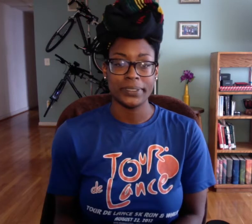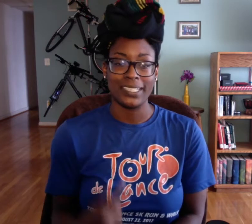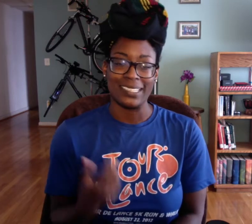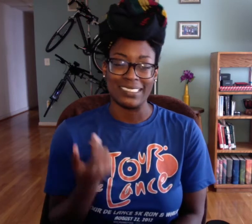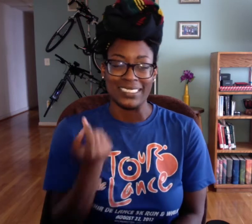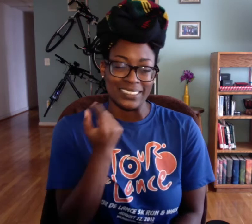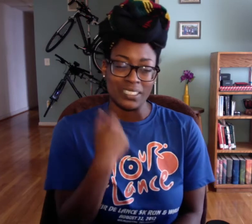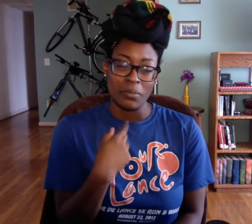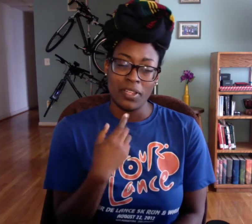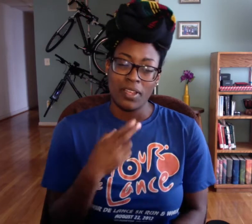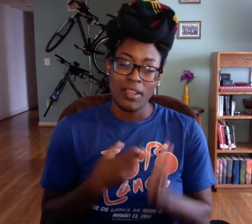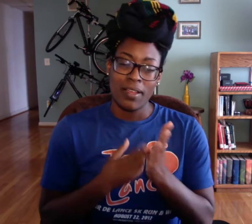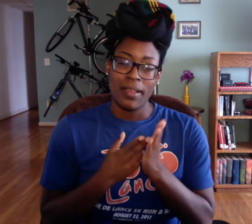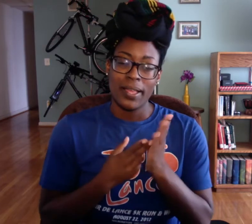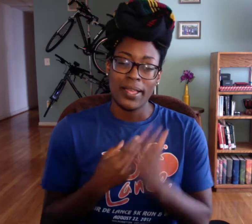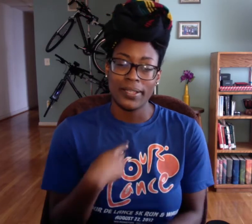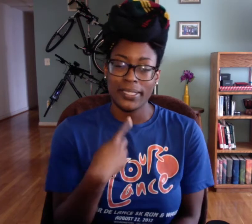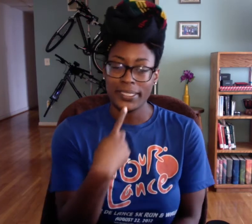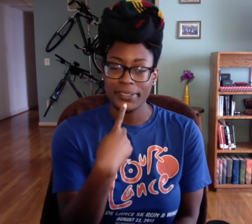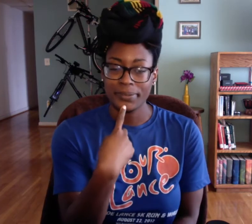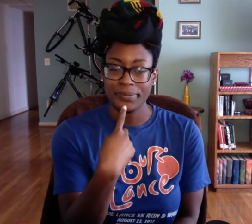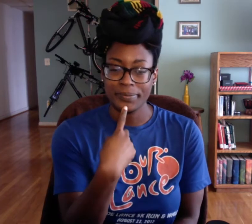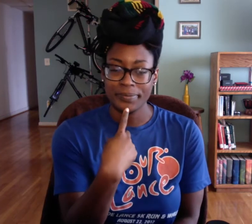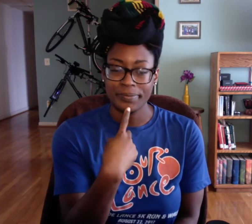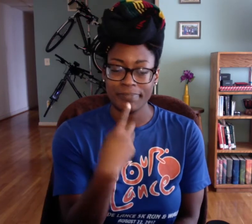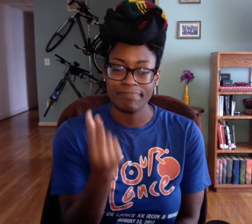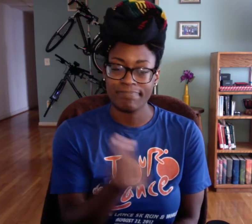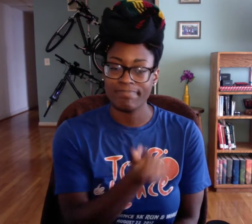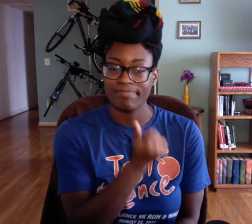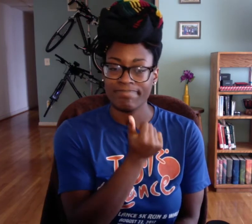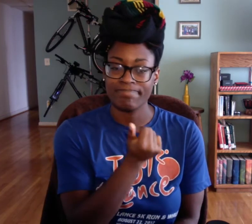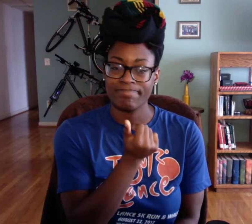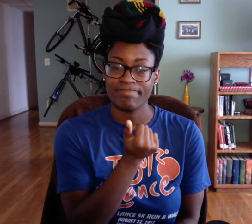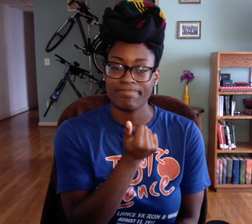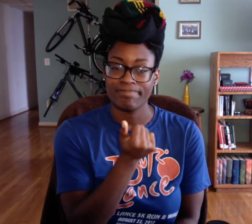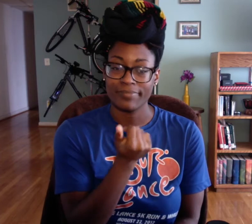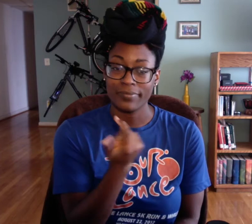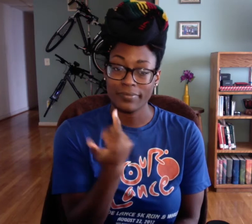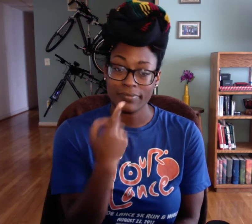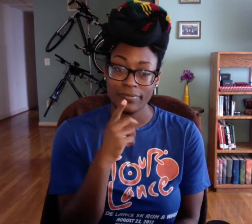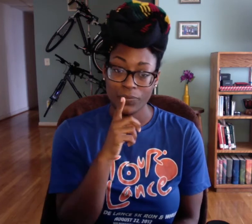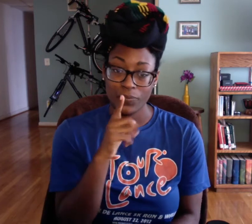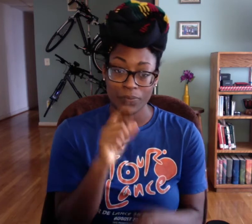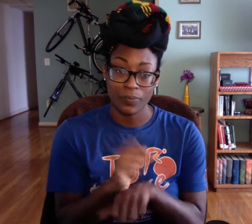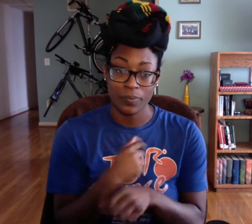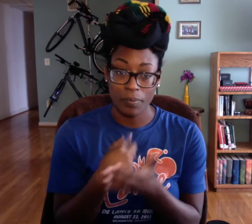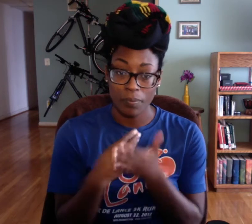[Inhales] honestly I was a little disappointed about that.